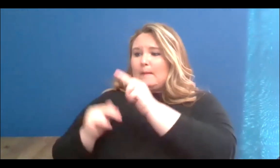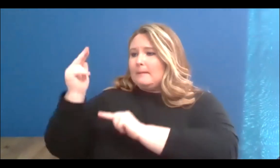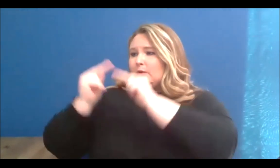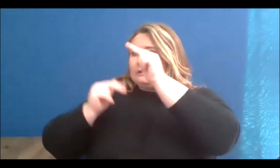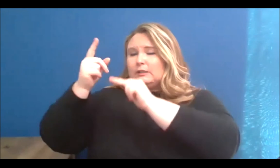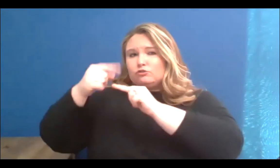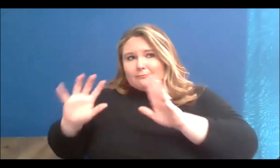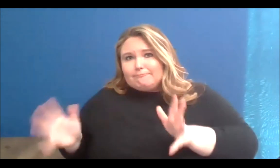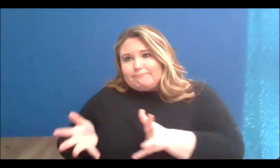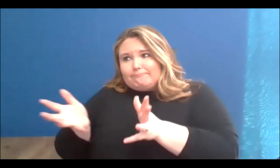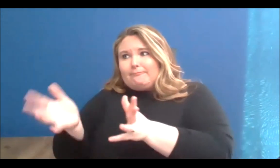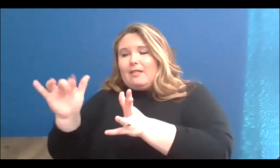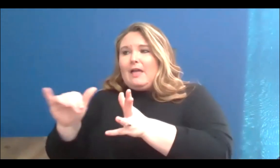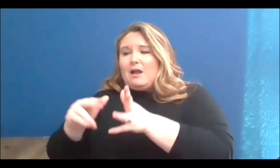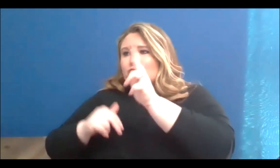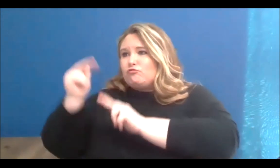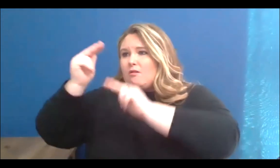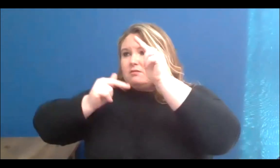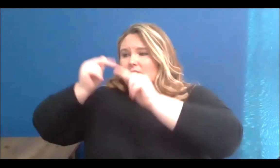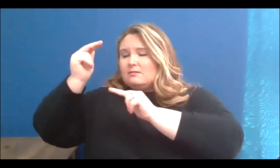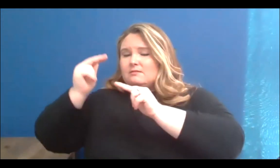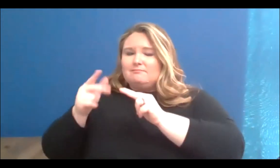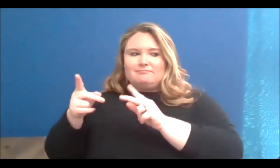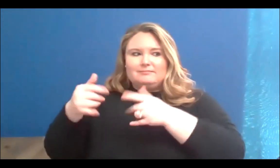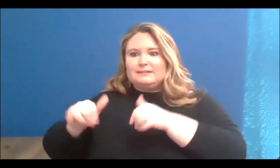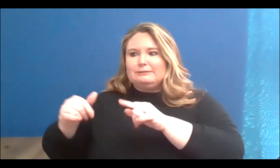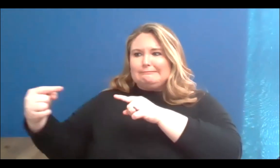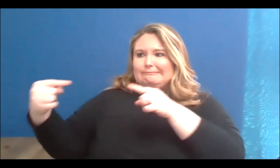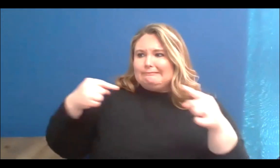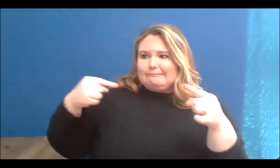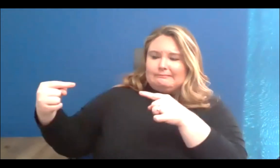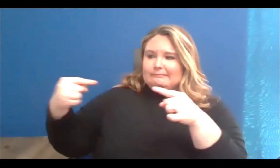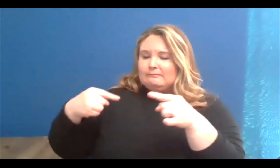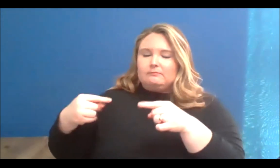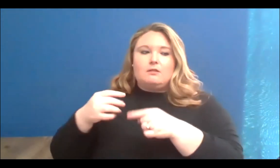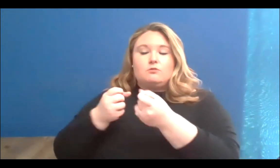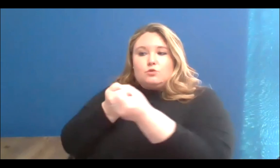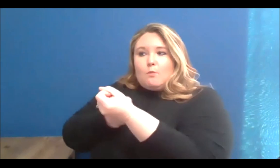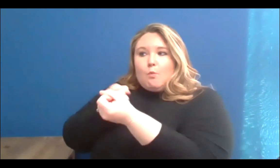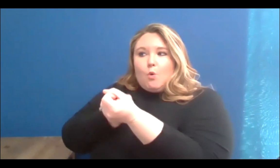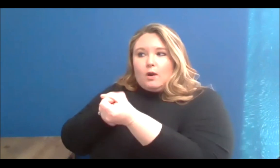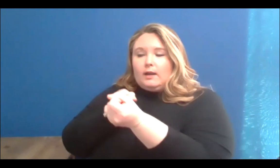process despite the dispute, and supporting Land Back Lane but also